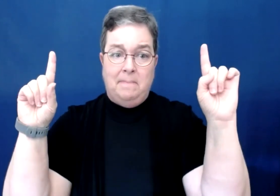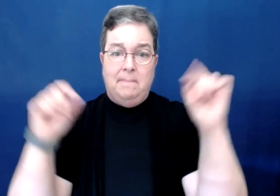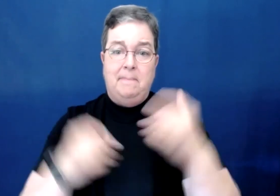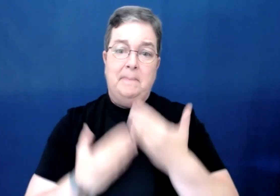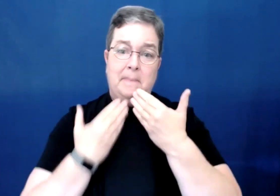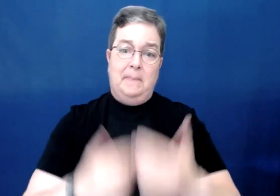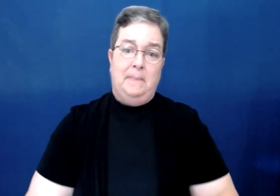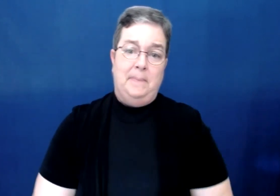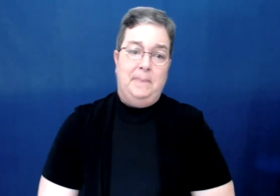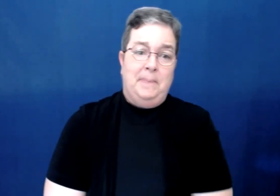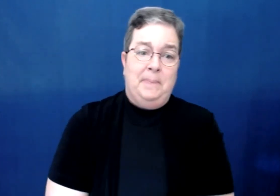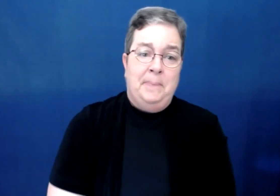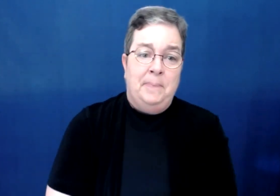(Thank you signs in ASL).